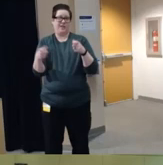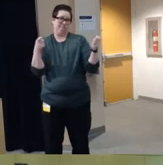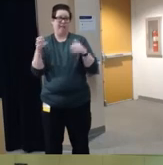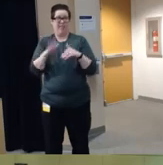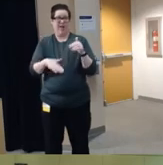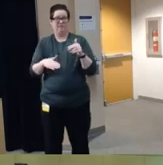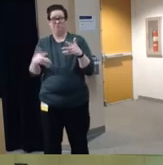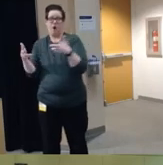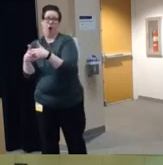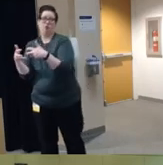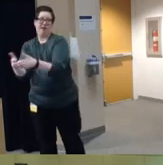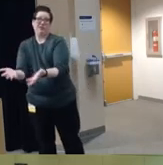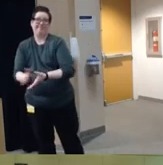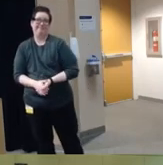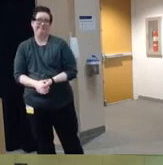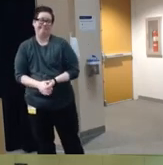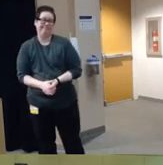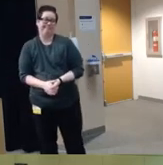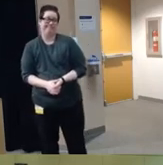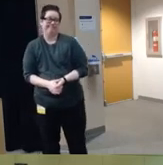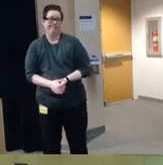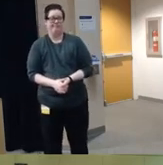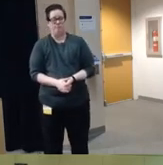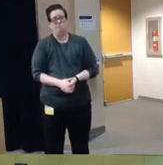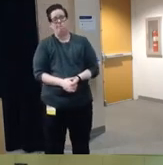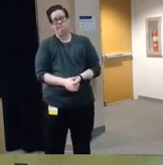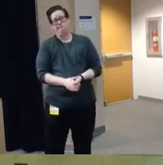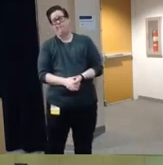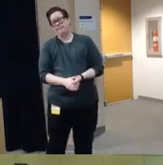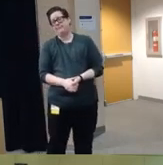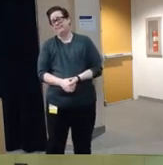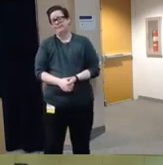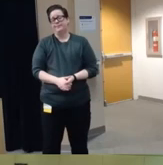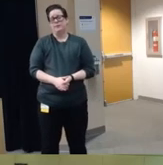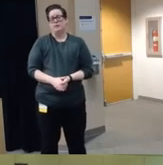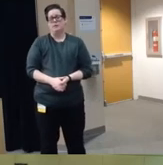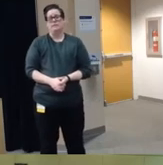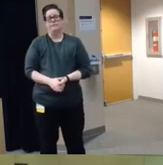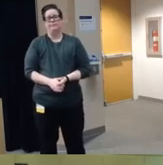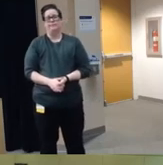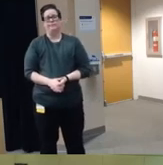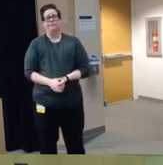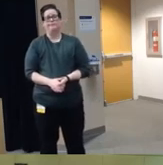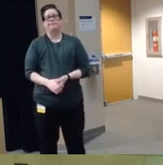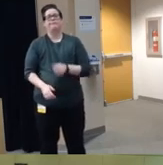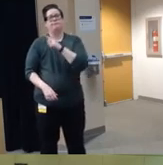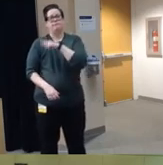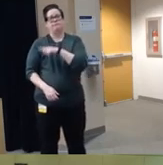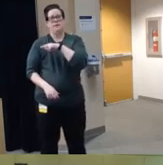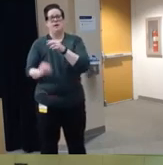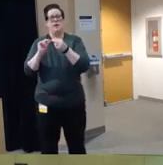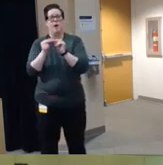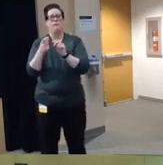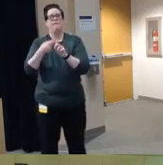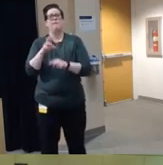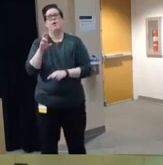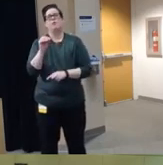prevention so the data here is um from Roberts and colleagues that was published in Pediatrics in